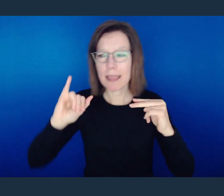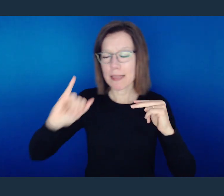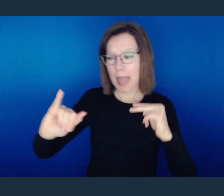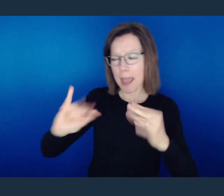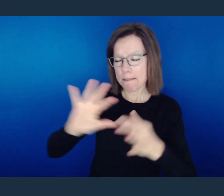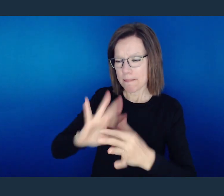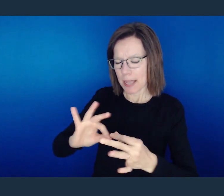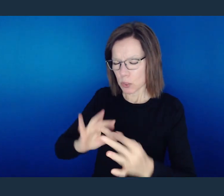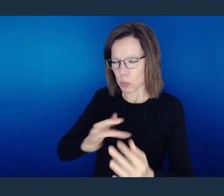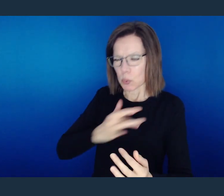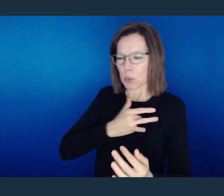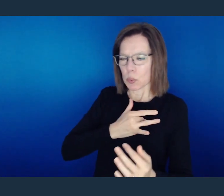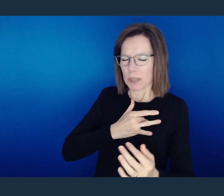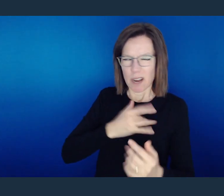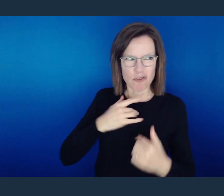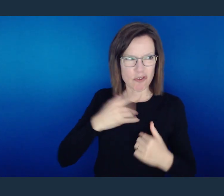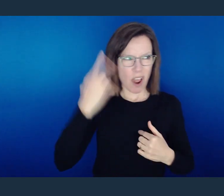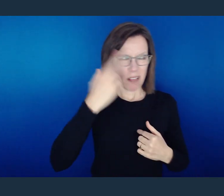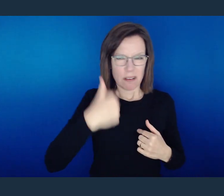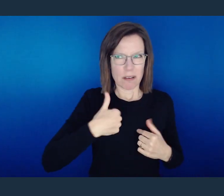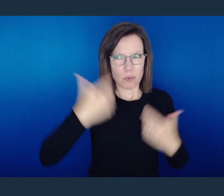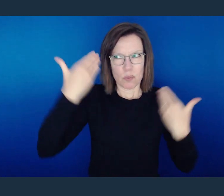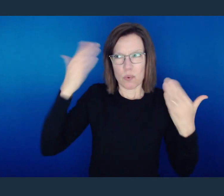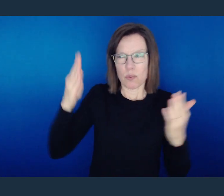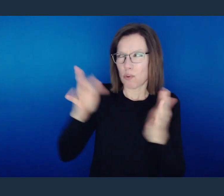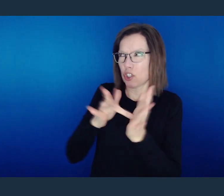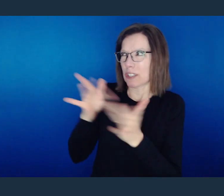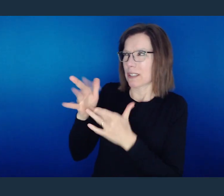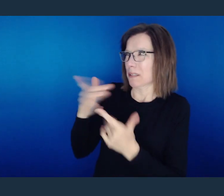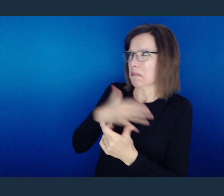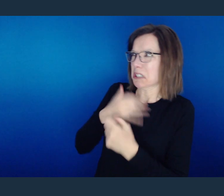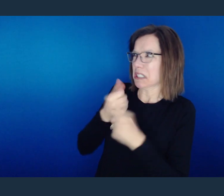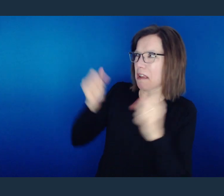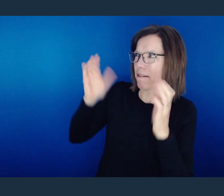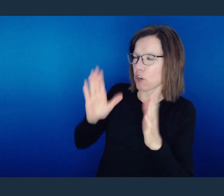and that word touched you and you're saying I don't know Jesus as my Savior, understand